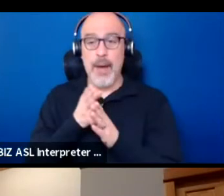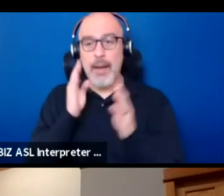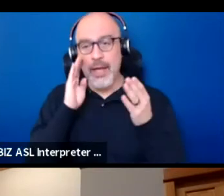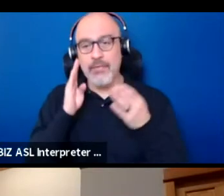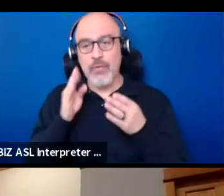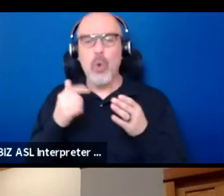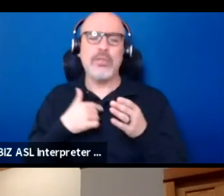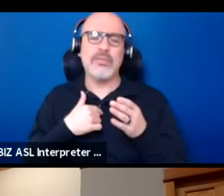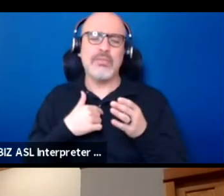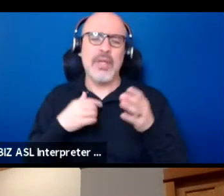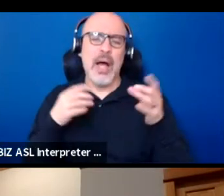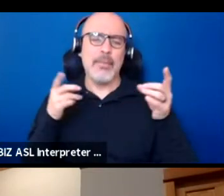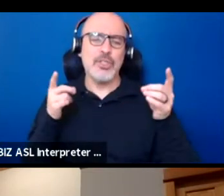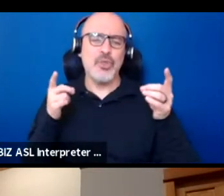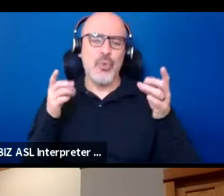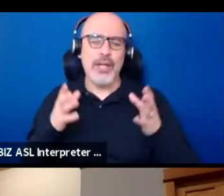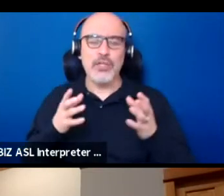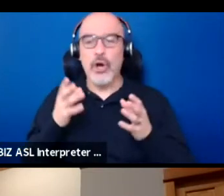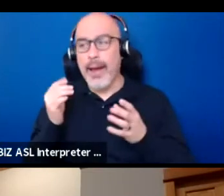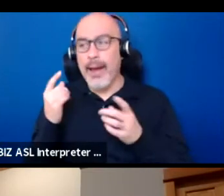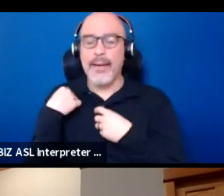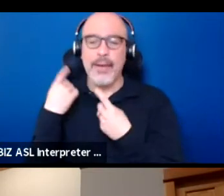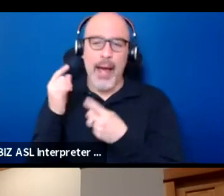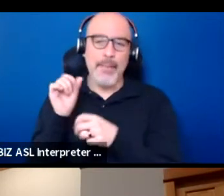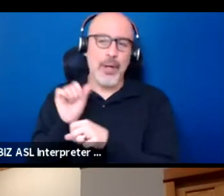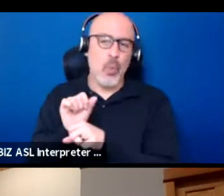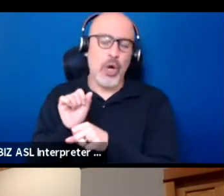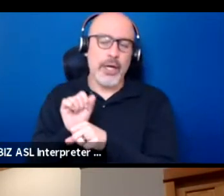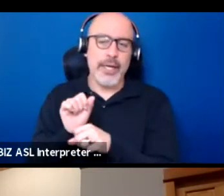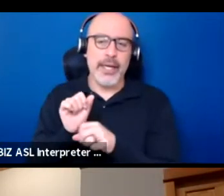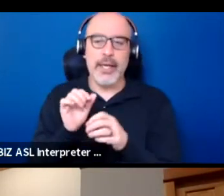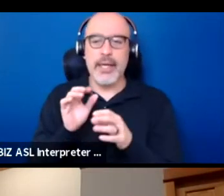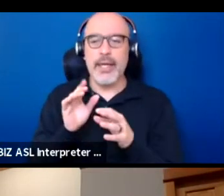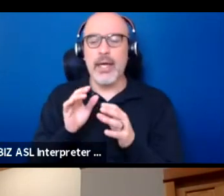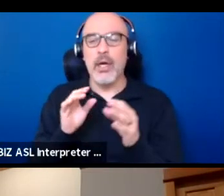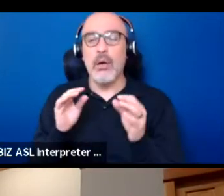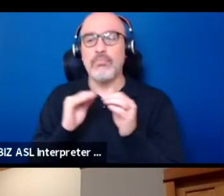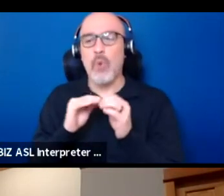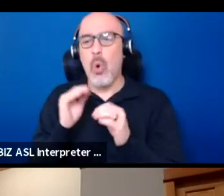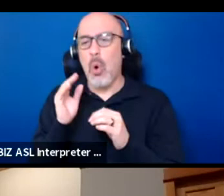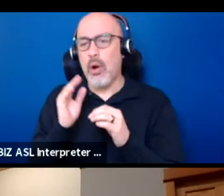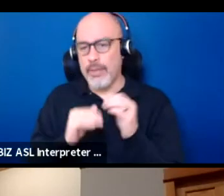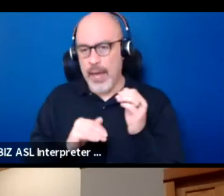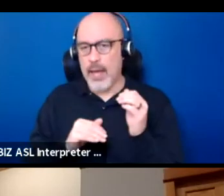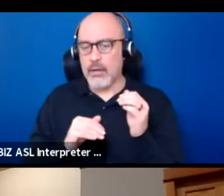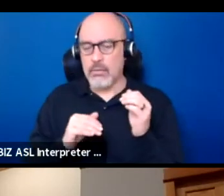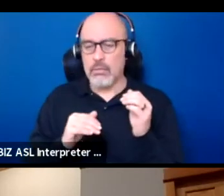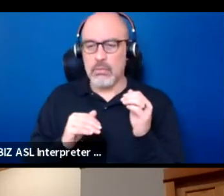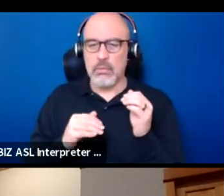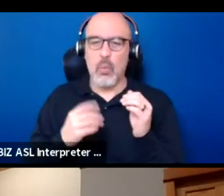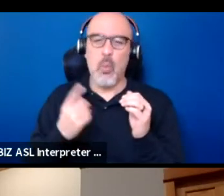and because I have been working in more than one region of the United States,